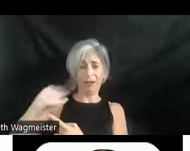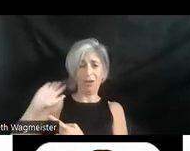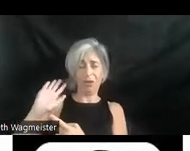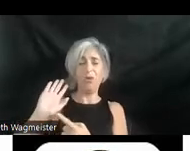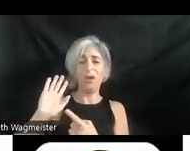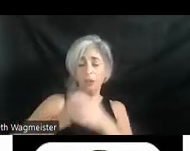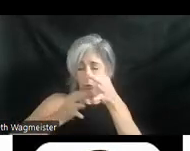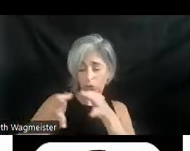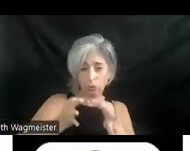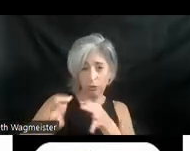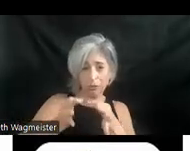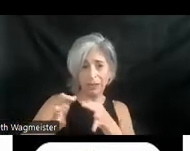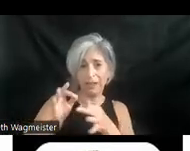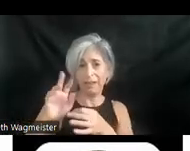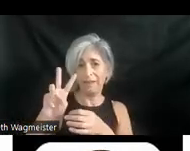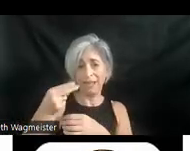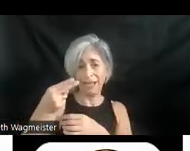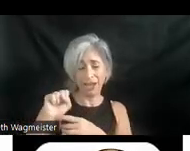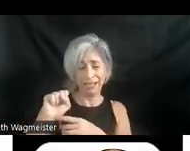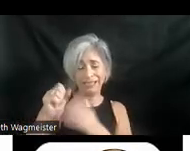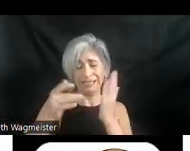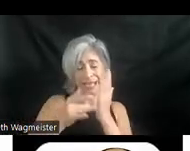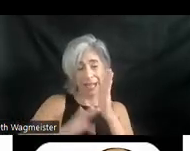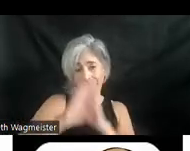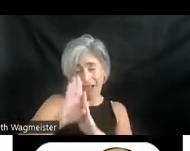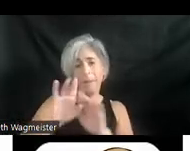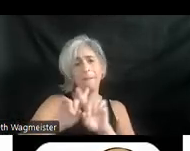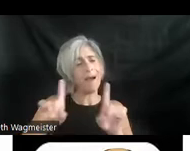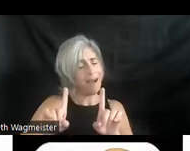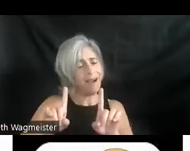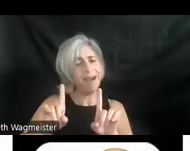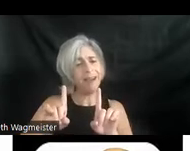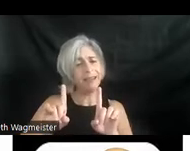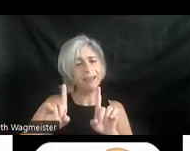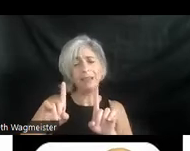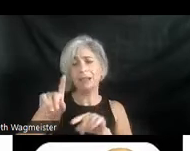description got away from VHS I mean, technology developed. But poor blockbuster video, they